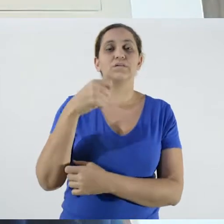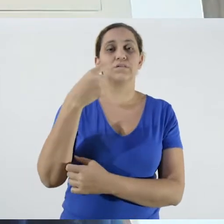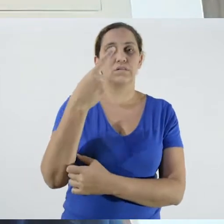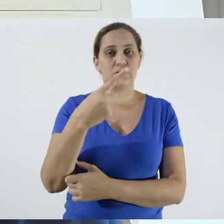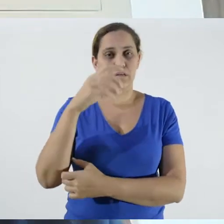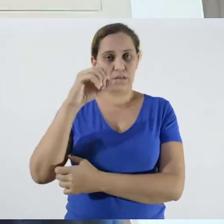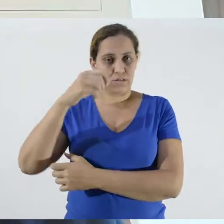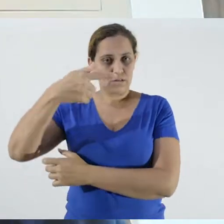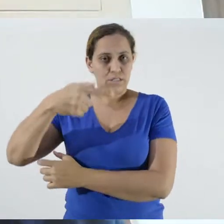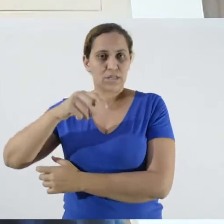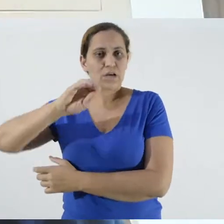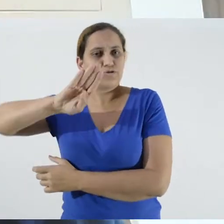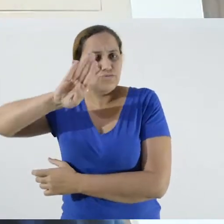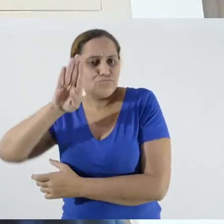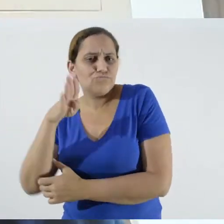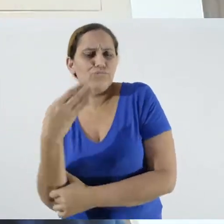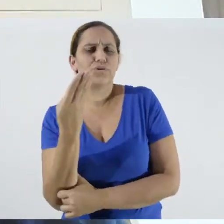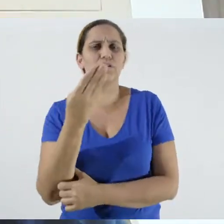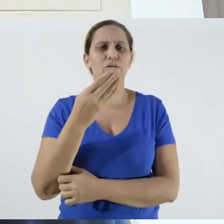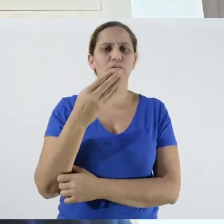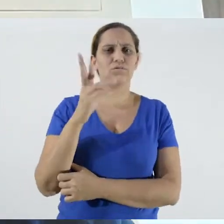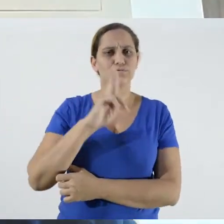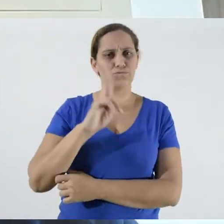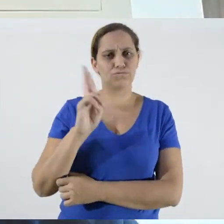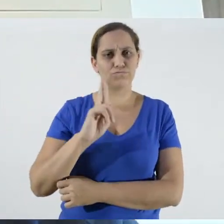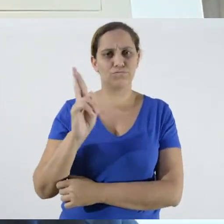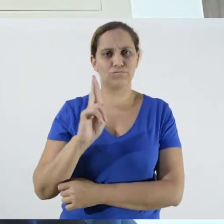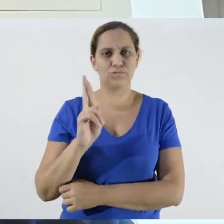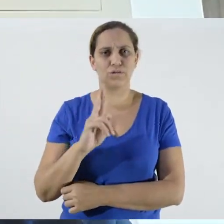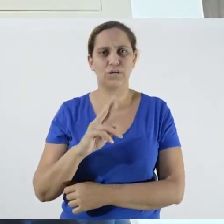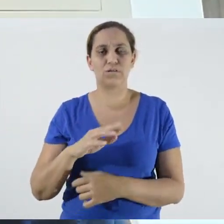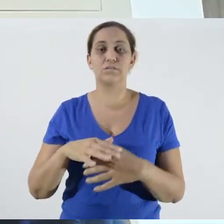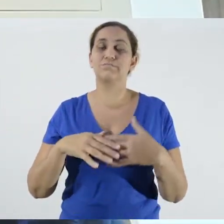moment of pandemic, to ensure food and nutritional